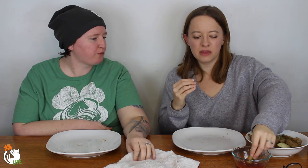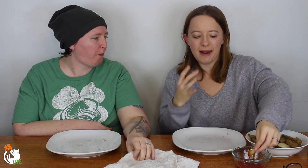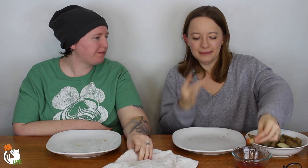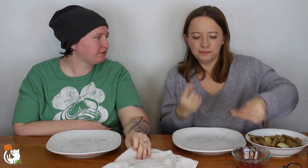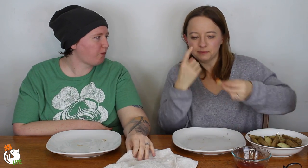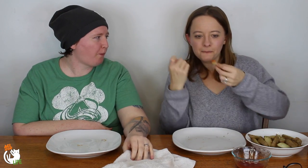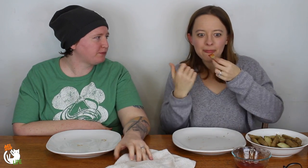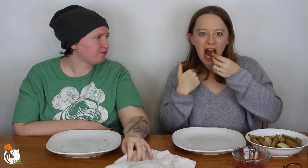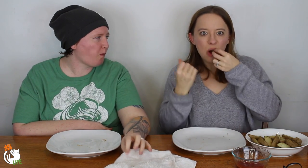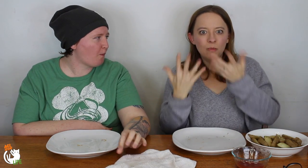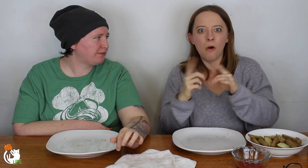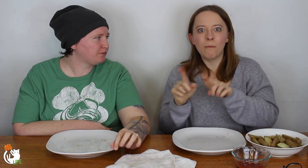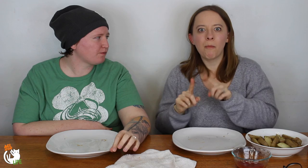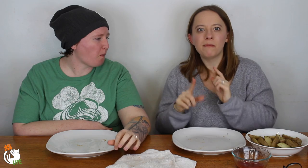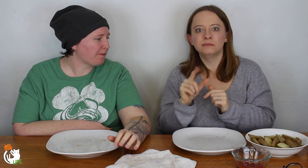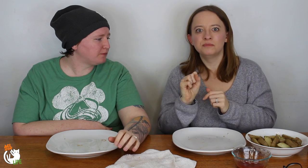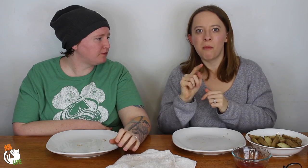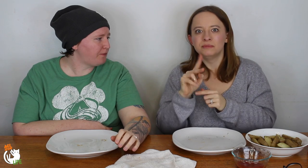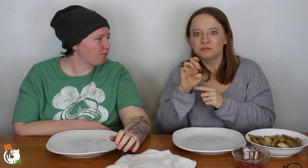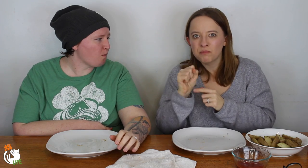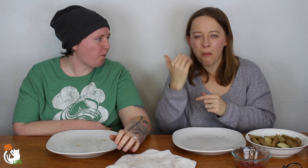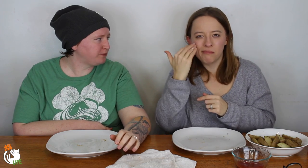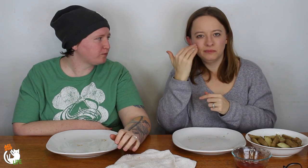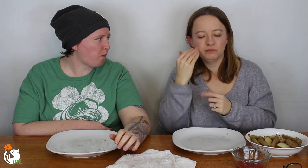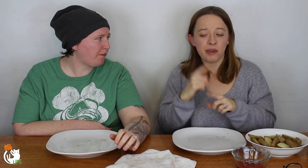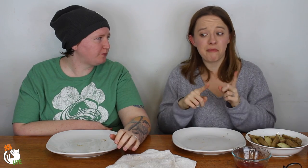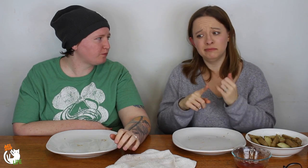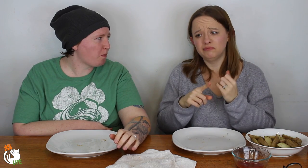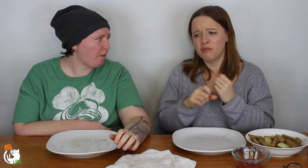Yeah, it's more -- well there's just a lot of different sticks that you could have.